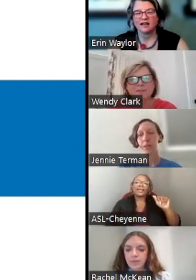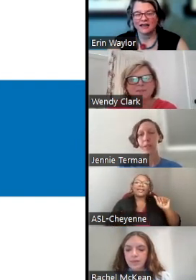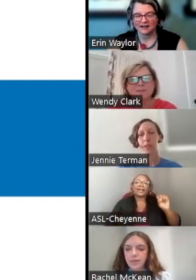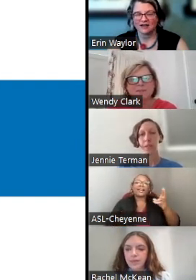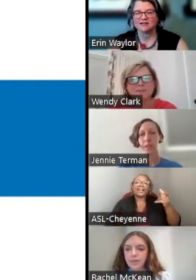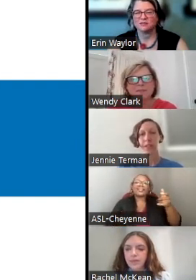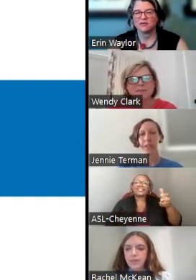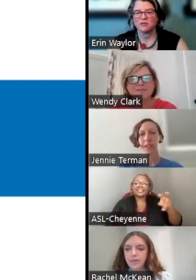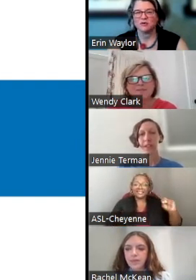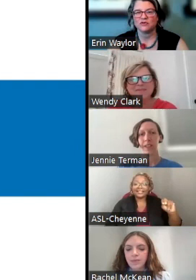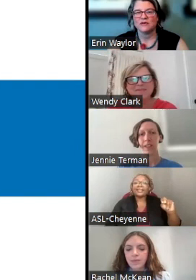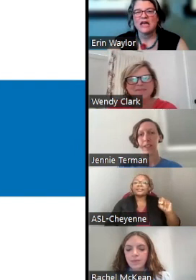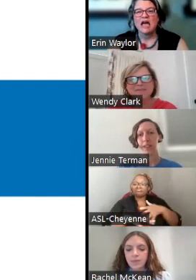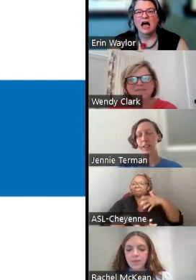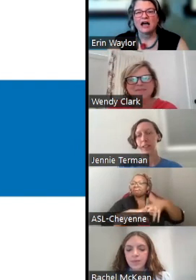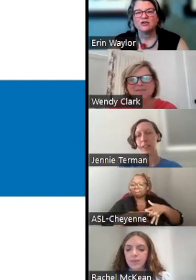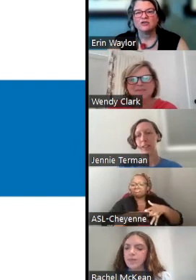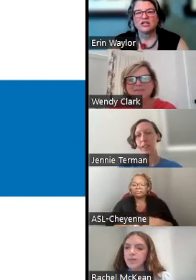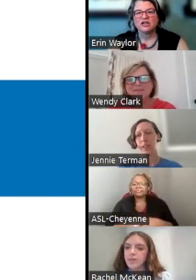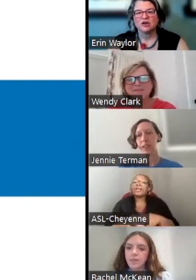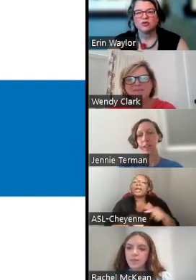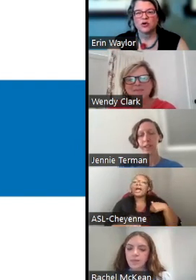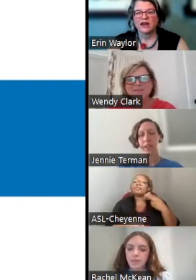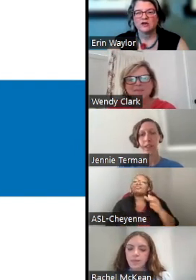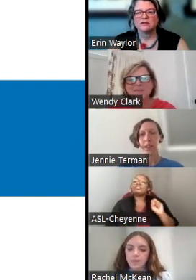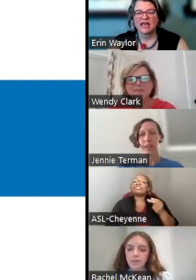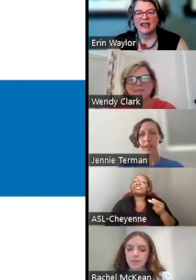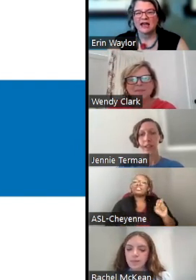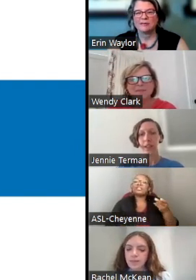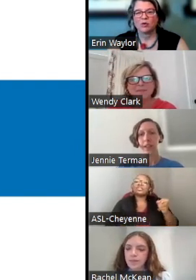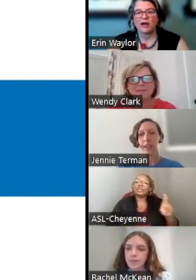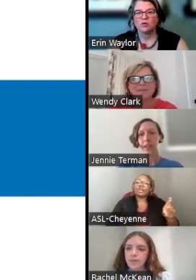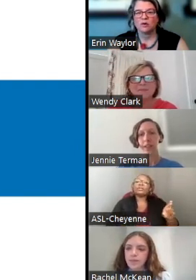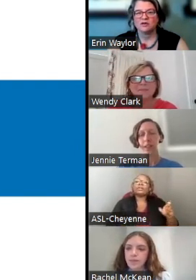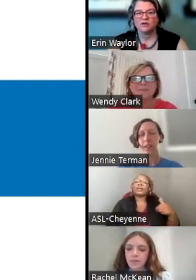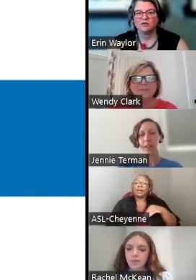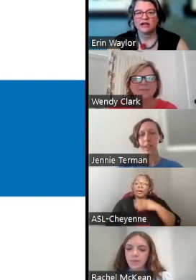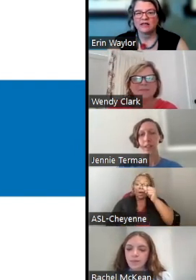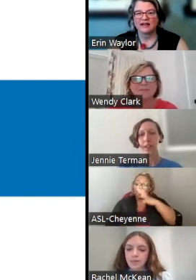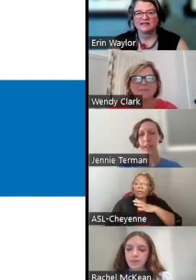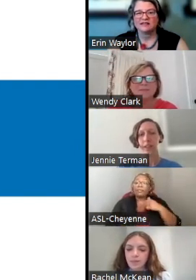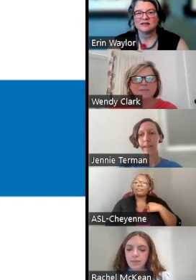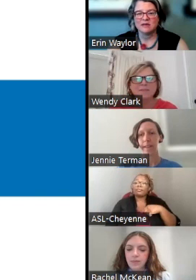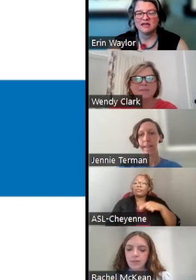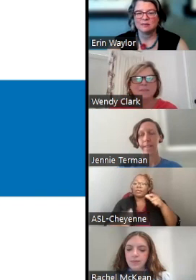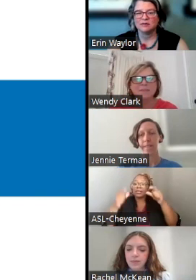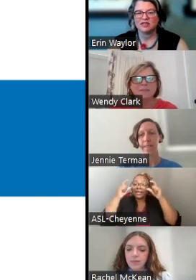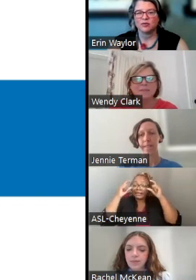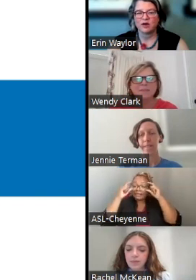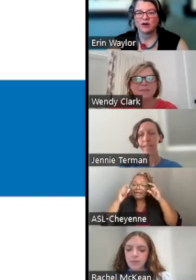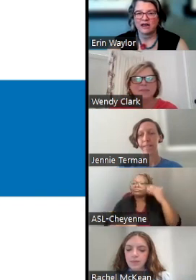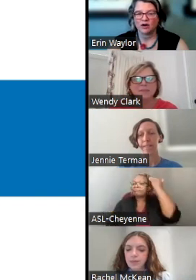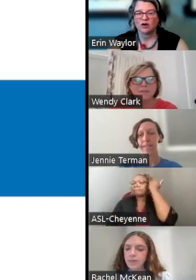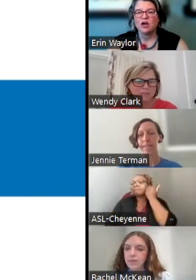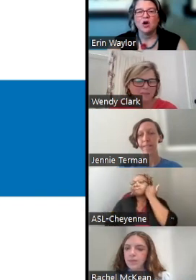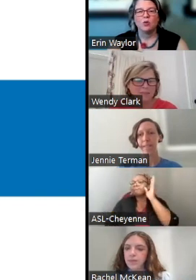I USE SHE/HER PRONOUNS AND I AM A WHITE WOMAN WITH RED GLASSES, MEDIUM LENGTH BROWN HAIR,